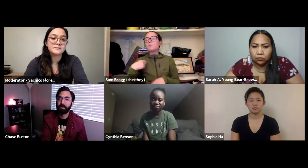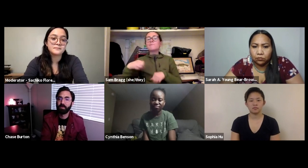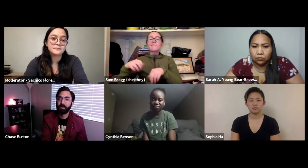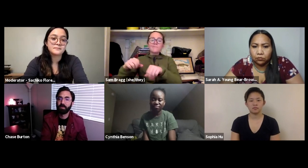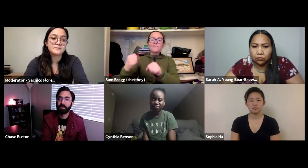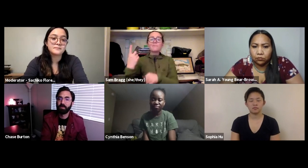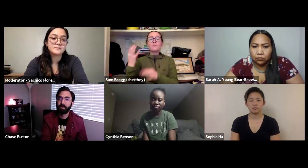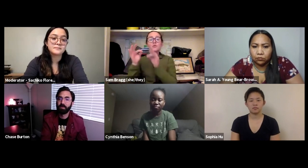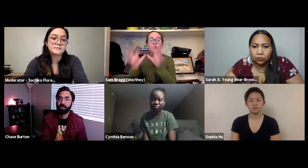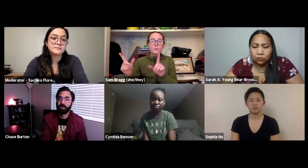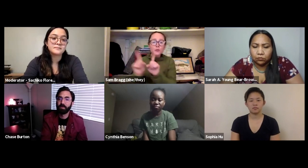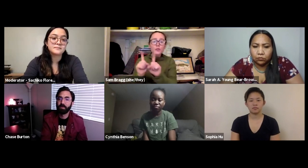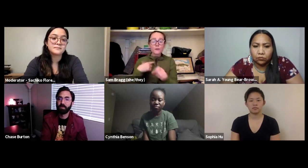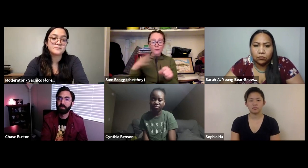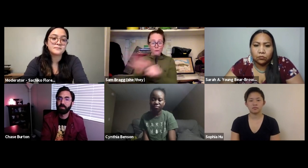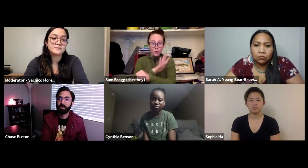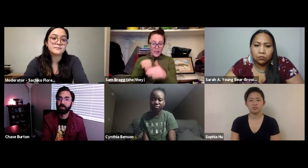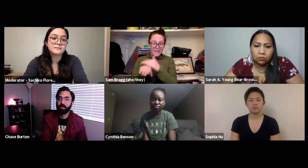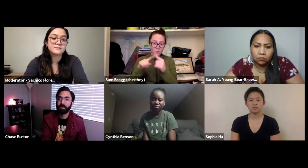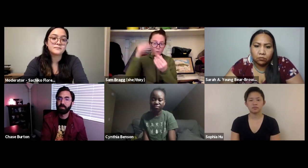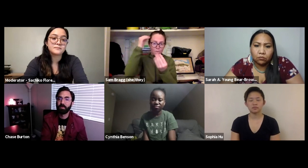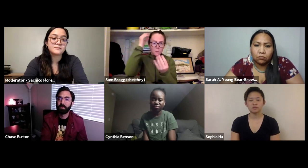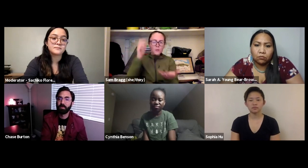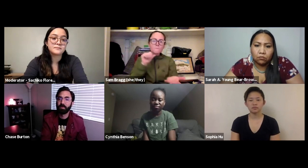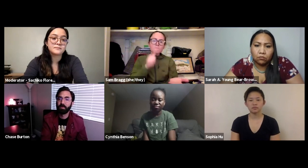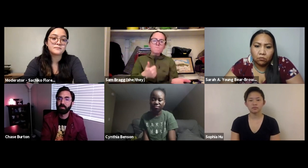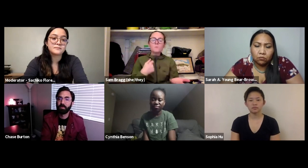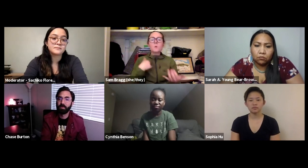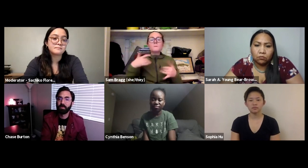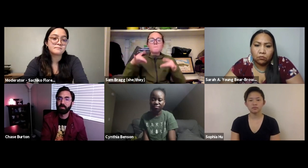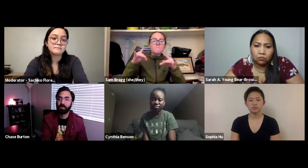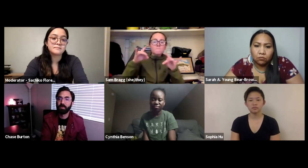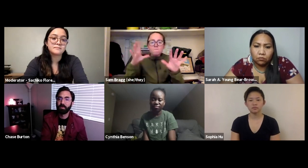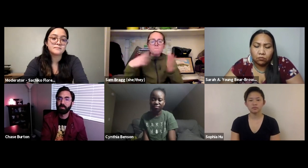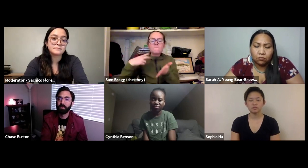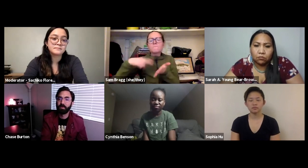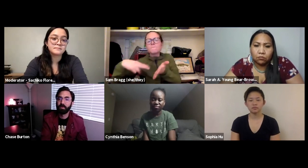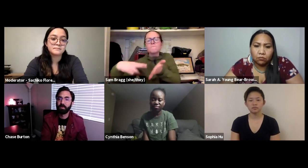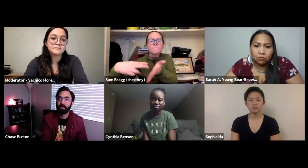to that was a deaf school was closed so I had to go to a hearing school which was mainstream